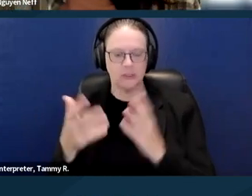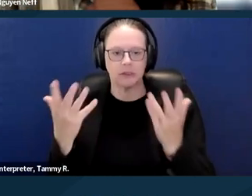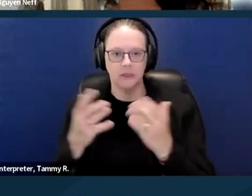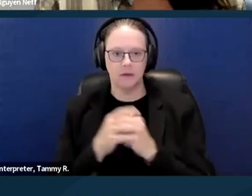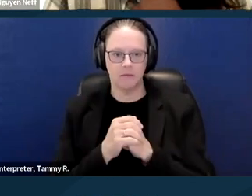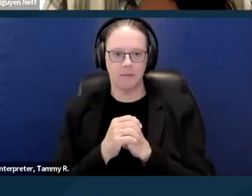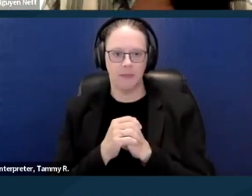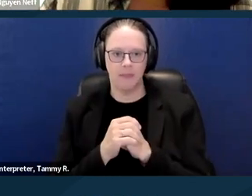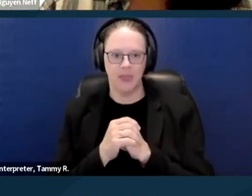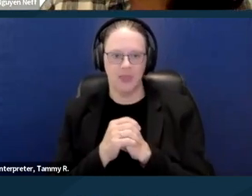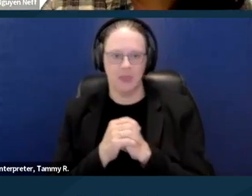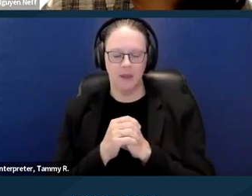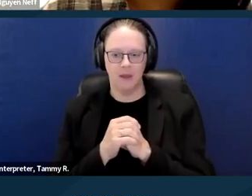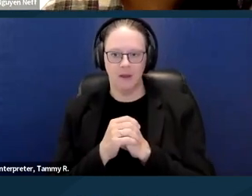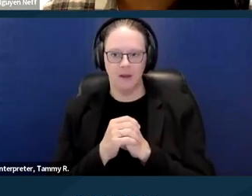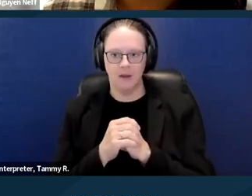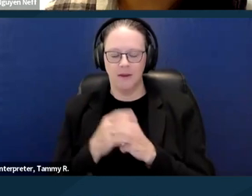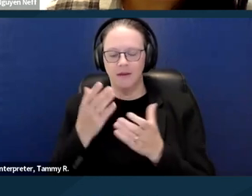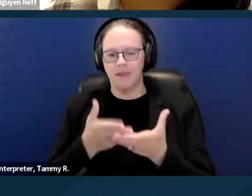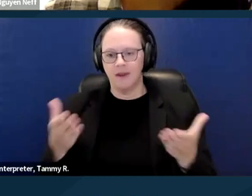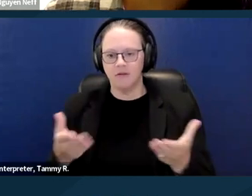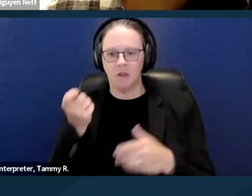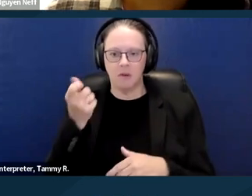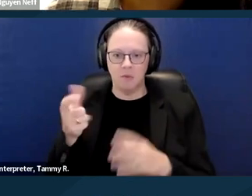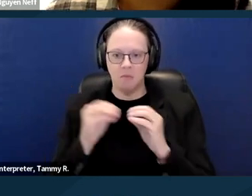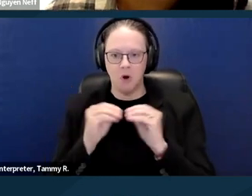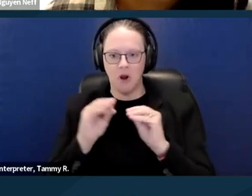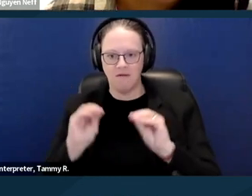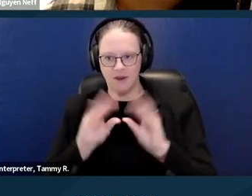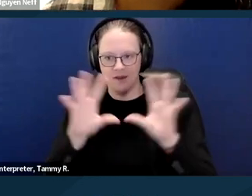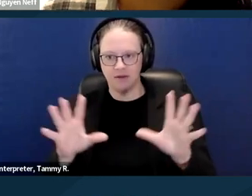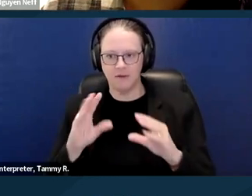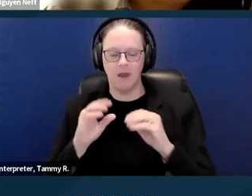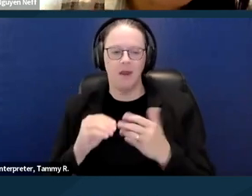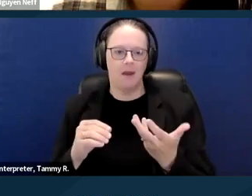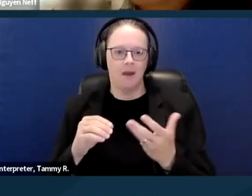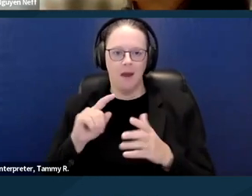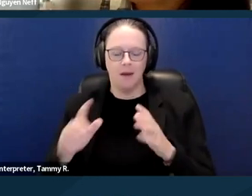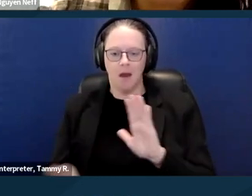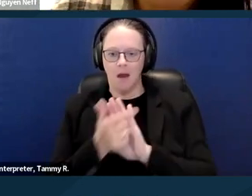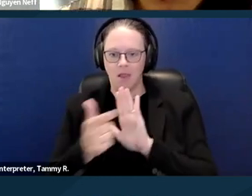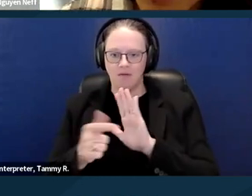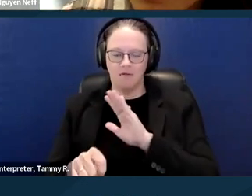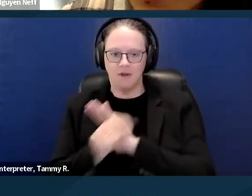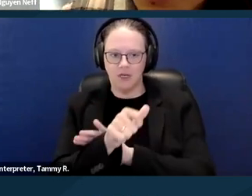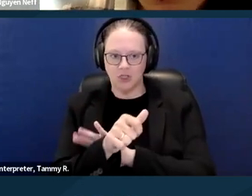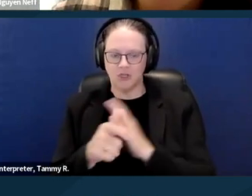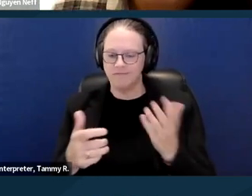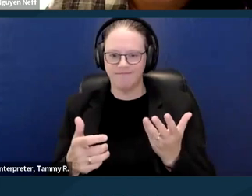So the things that are a little bit more obvious, obviously an unlawful eviction is evicting a person just because they have a disability.